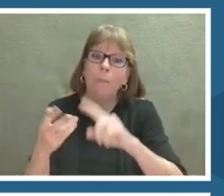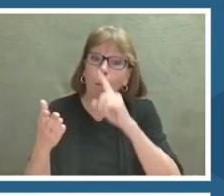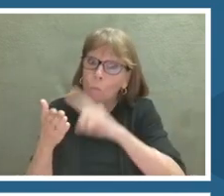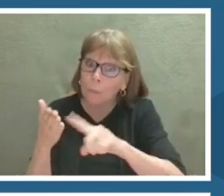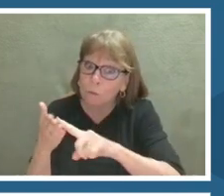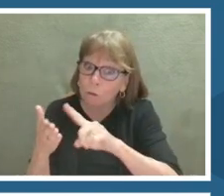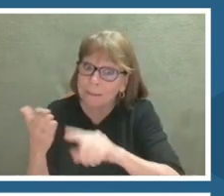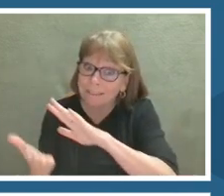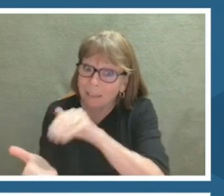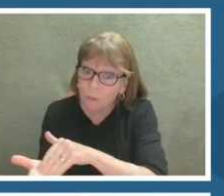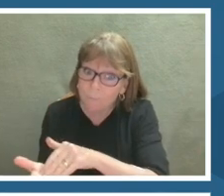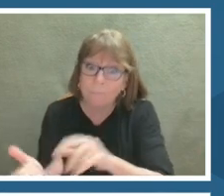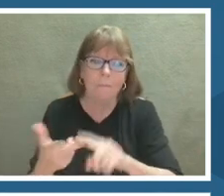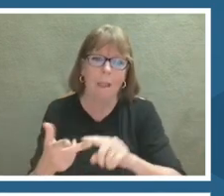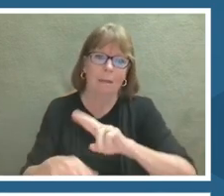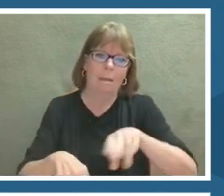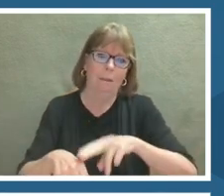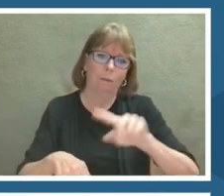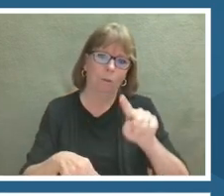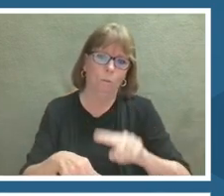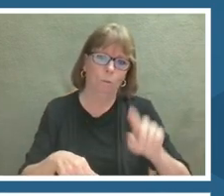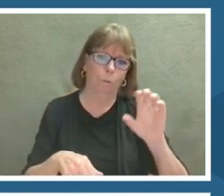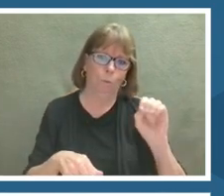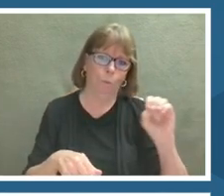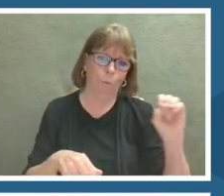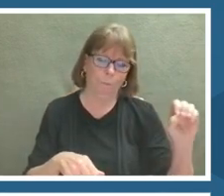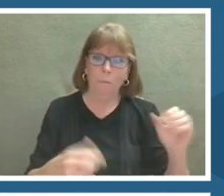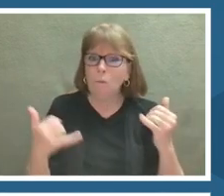Many of them you will hear from today and today's talks.